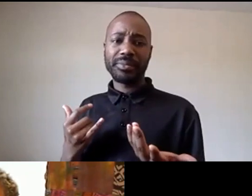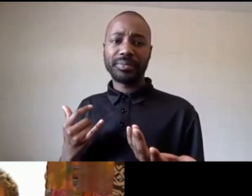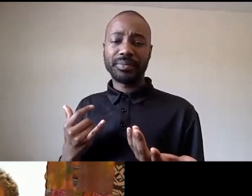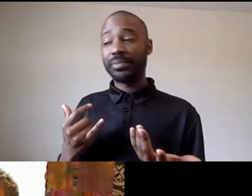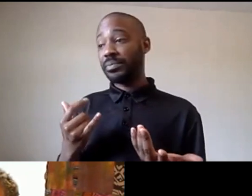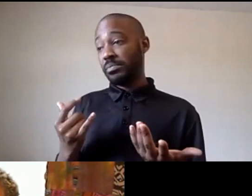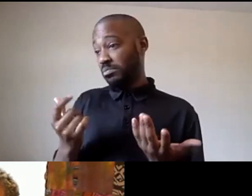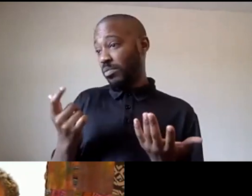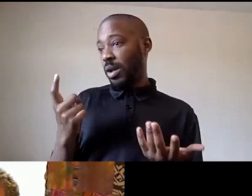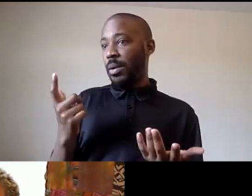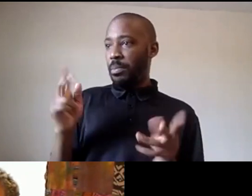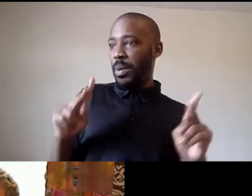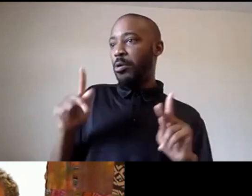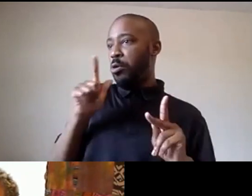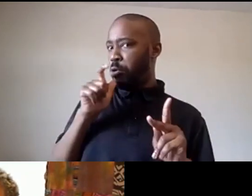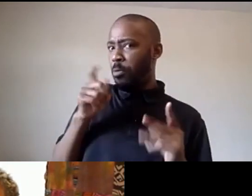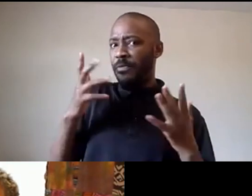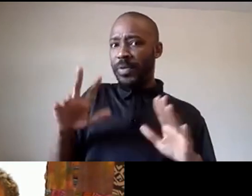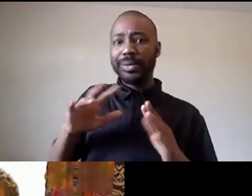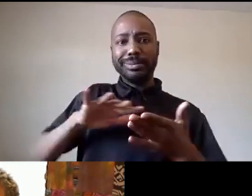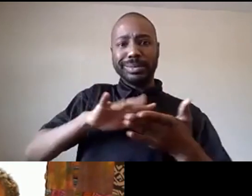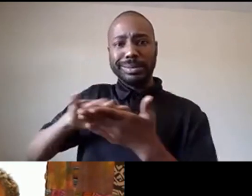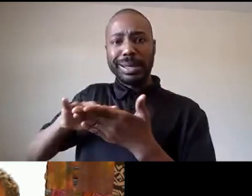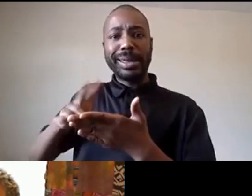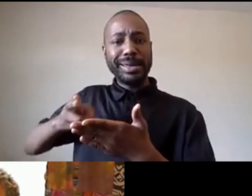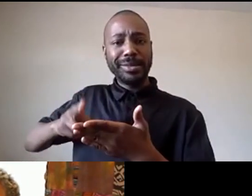history know that we haven't seen a moment like this this is not just